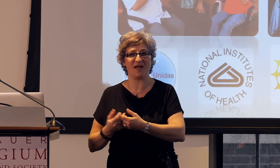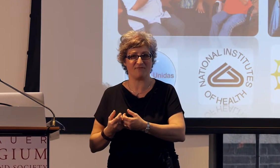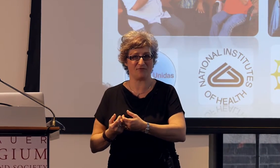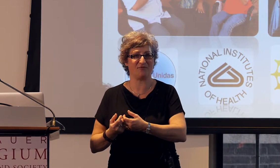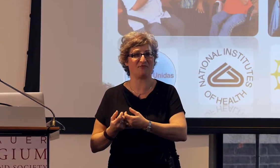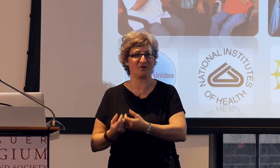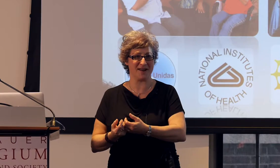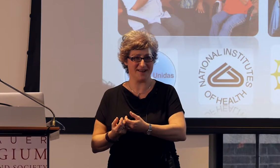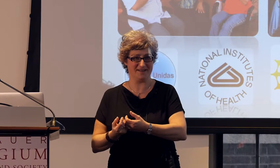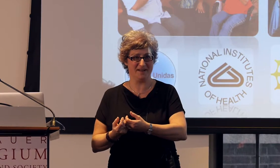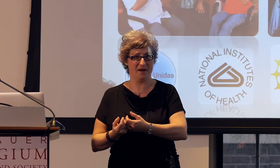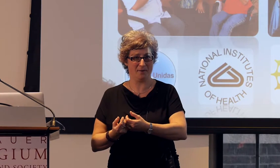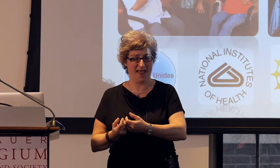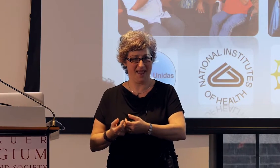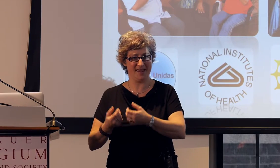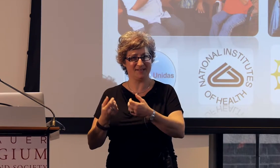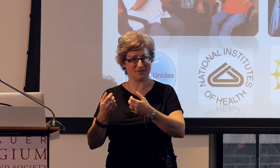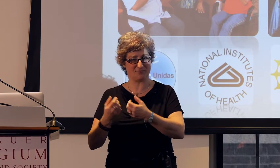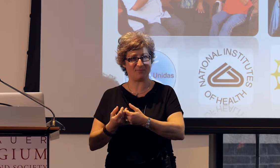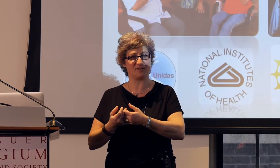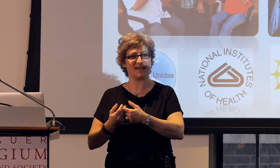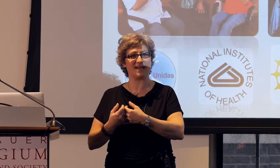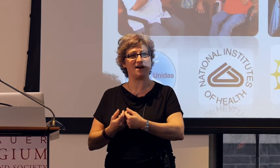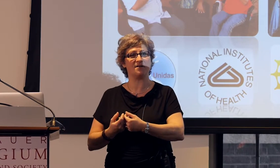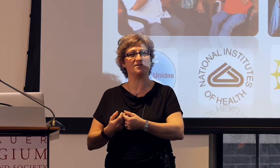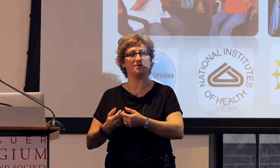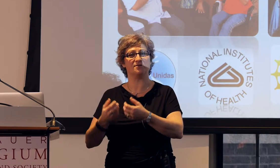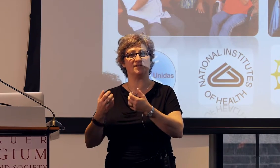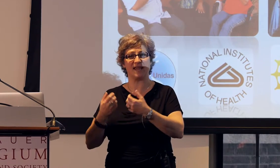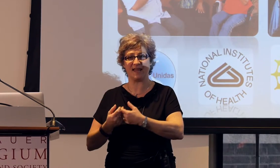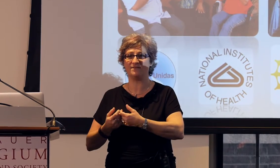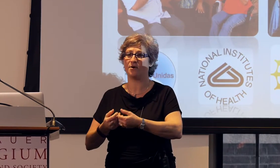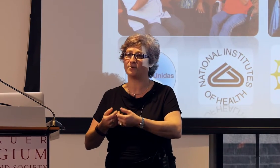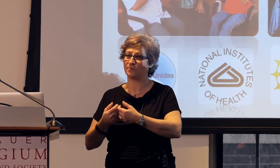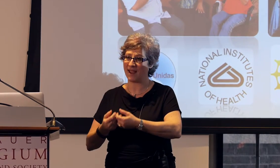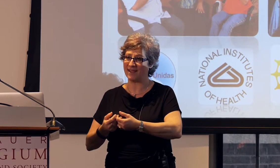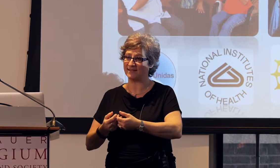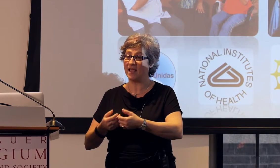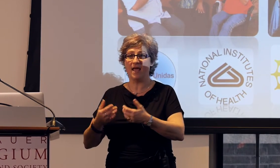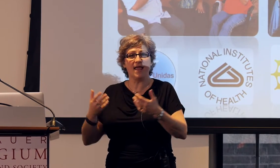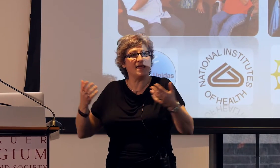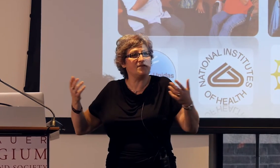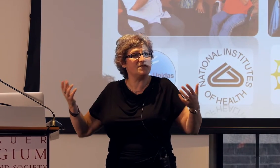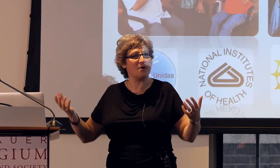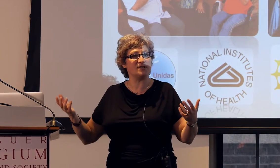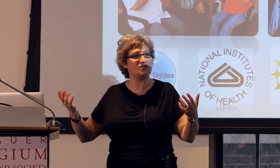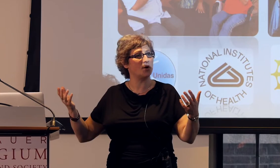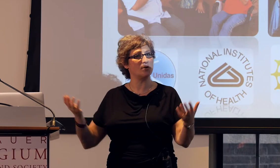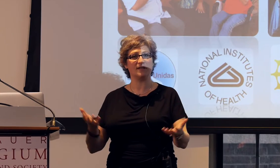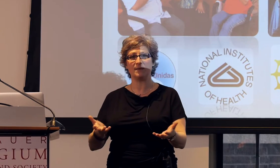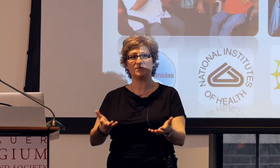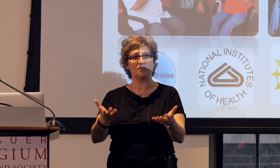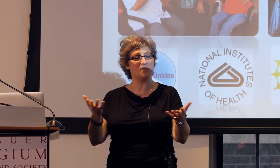that you get for free, okay, is to represent characters in those ways even though it's totally observable,